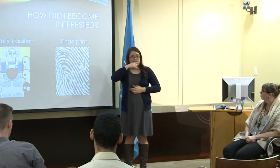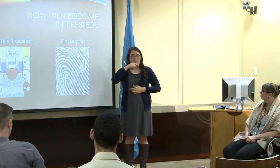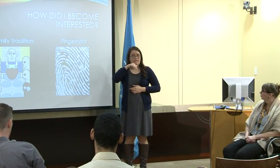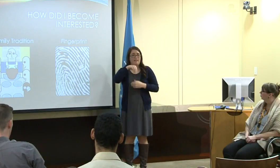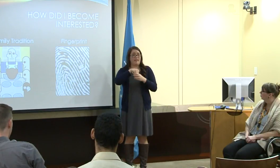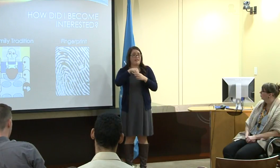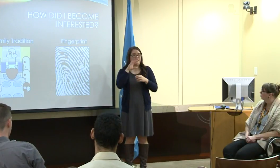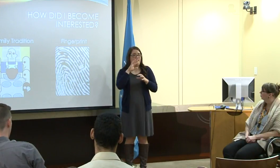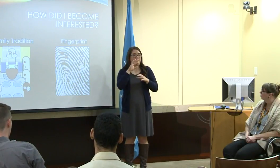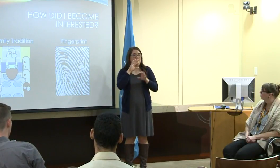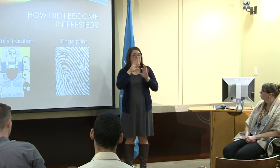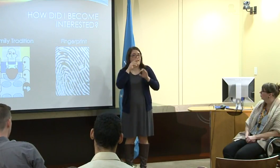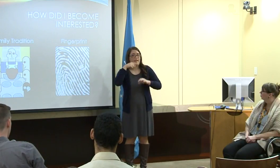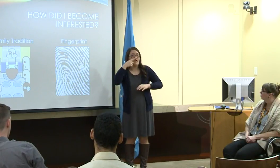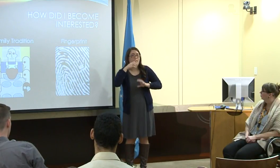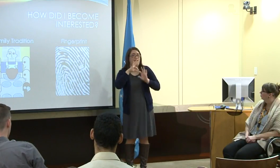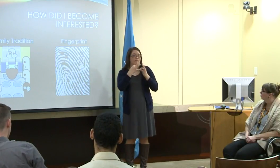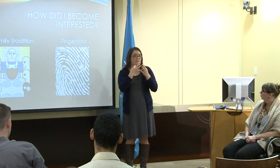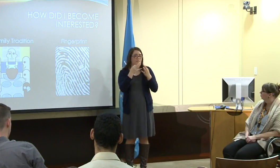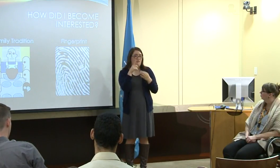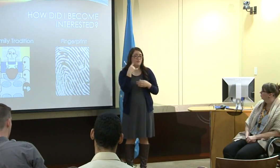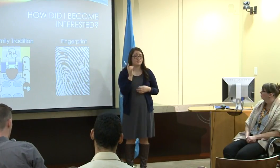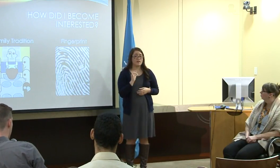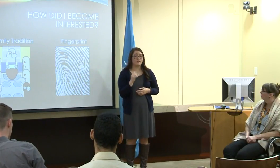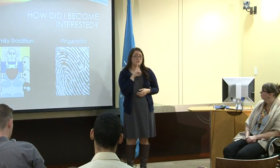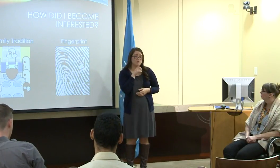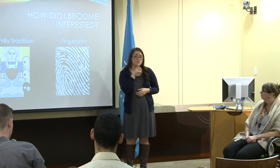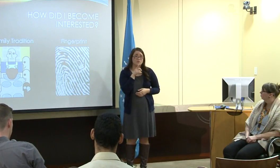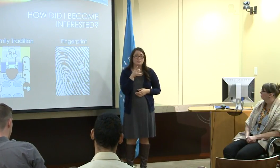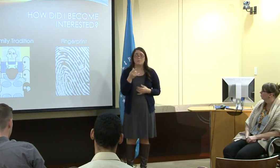having one deaf child in such a large hearing family.